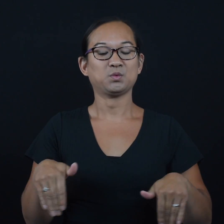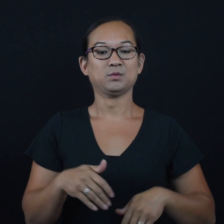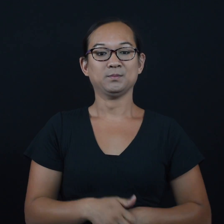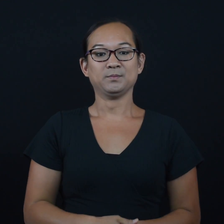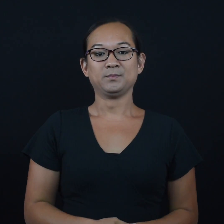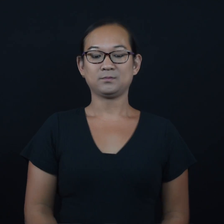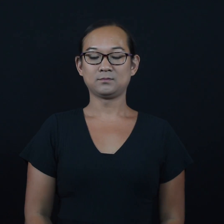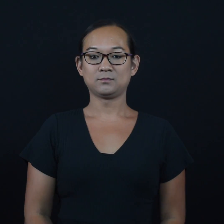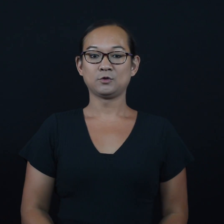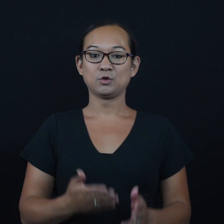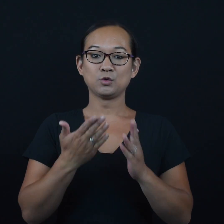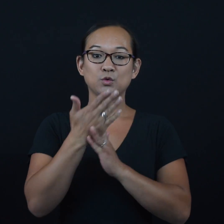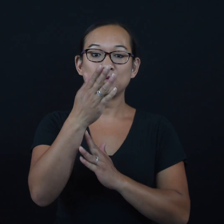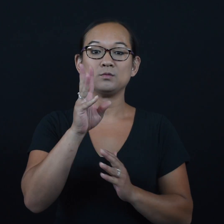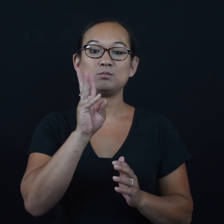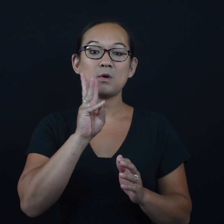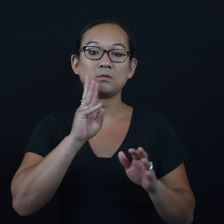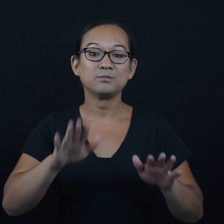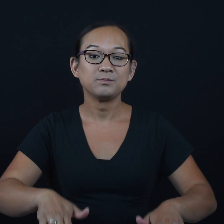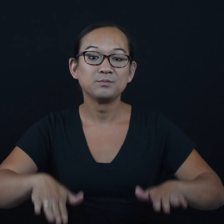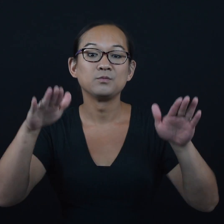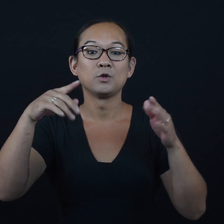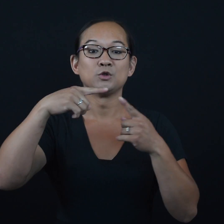we can still go to the kitchen sink and expect to have plenty of safe water.”